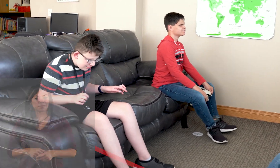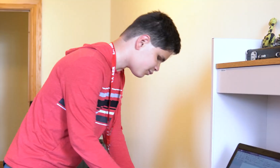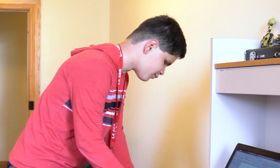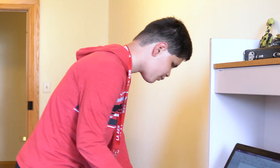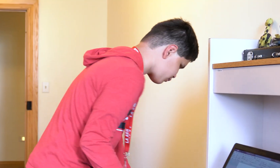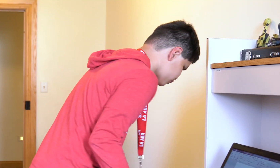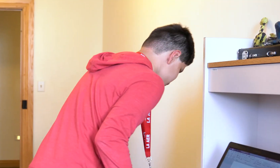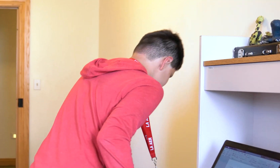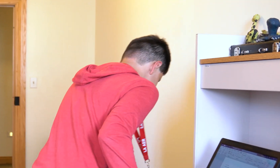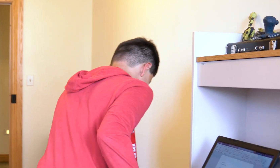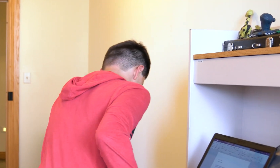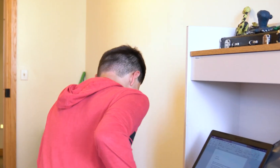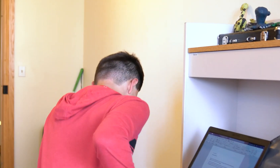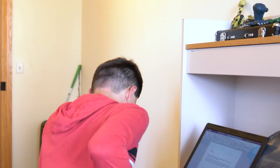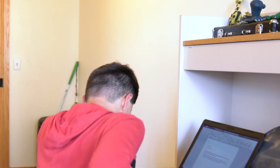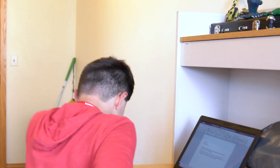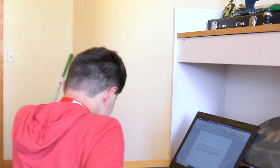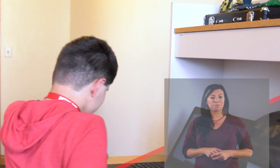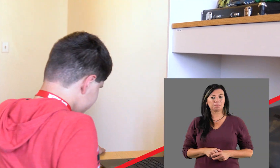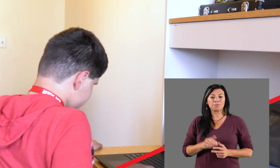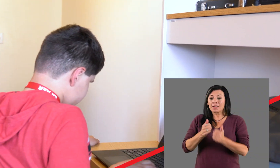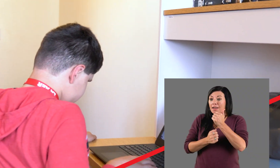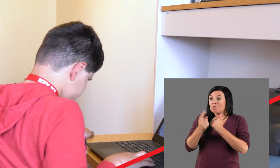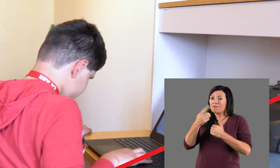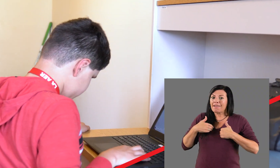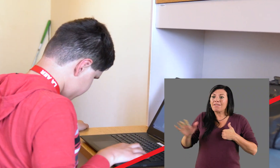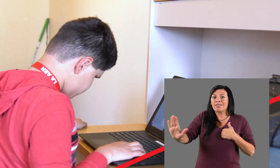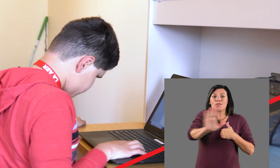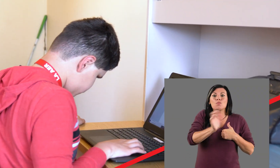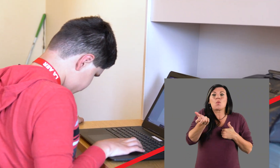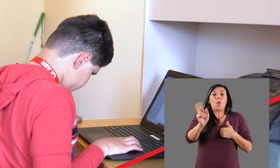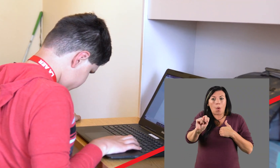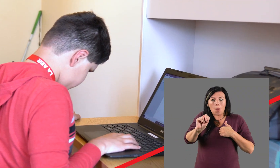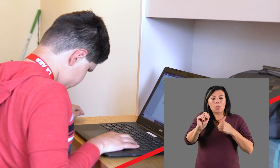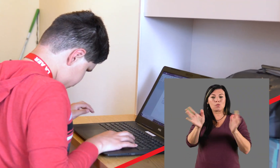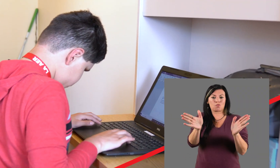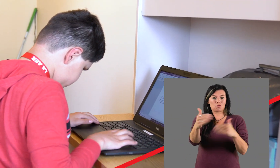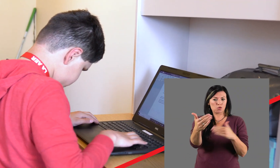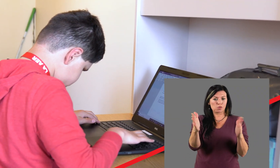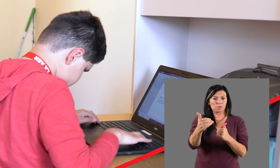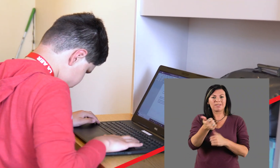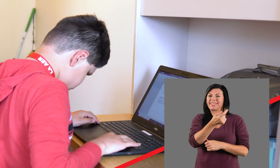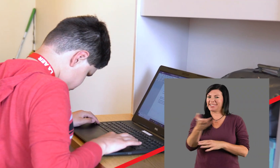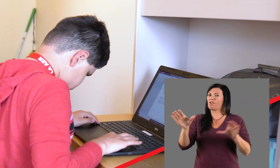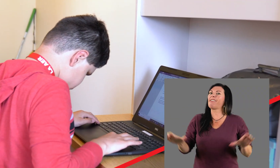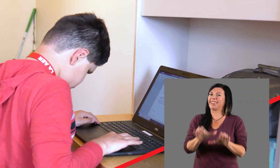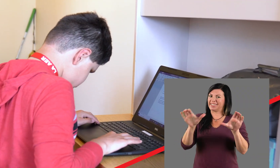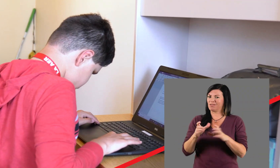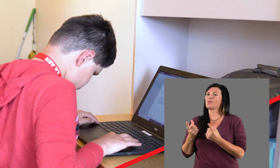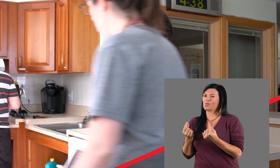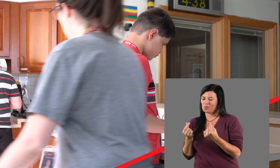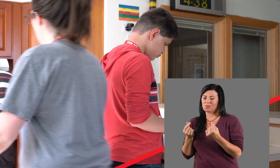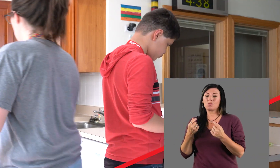(Audio description here) Everybody has their own room and we do several activities,